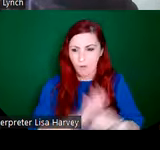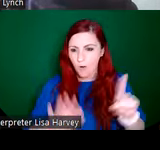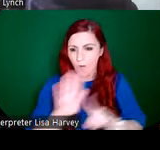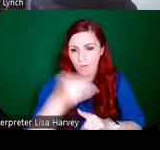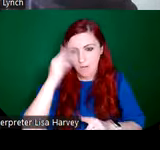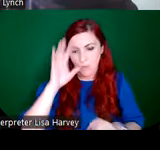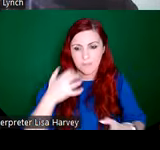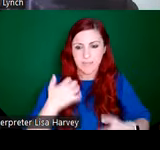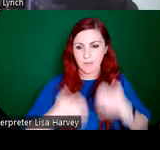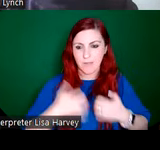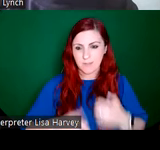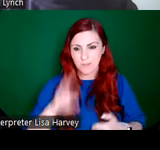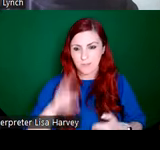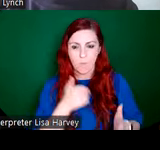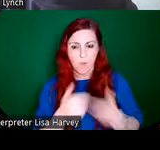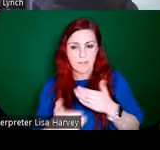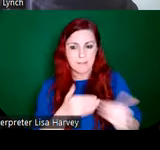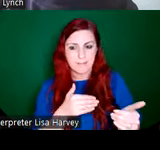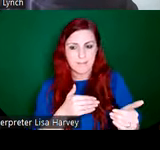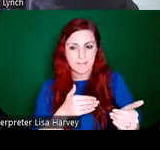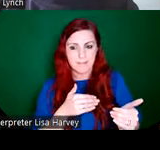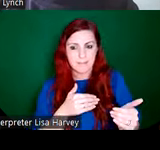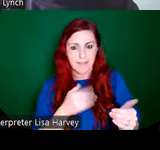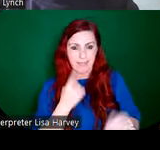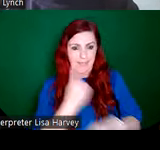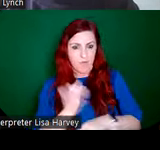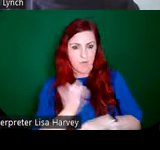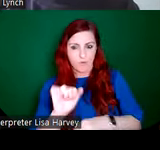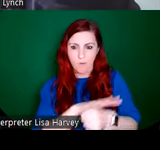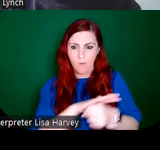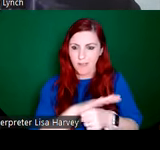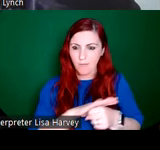to see in what's what's in your locality, and it might be worth having a look at